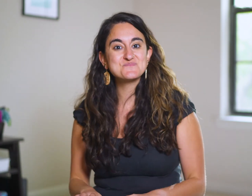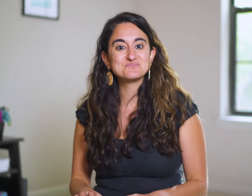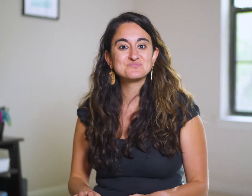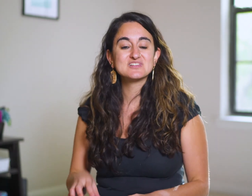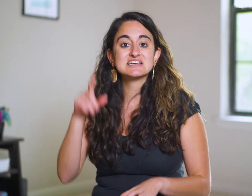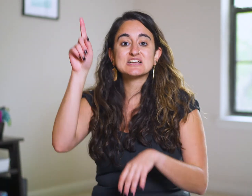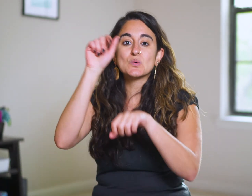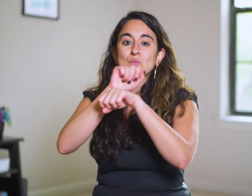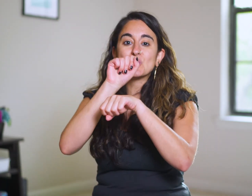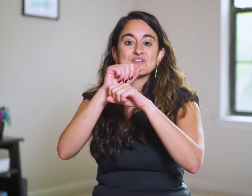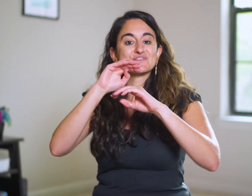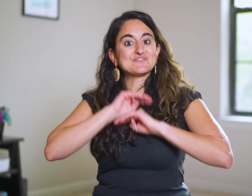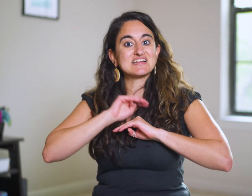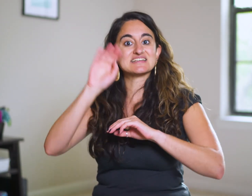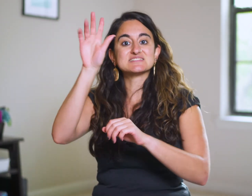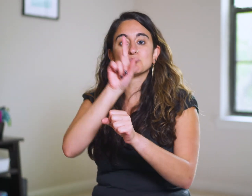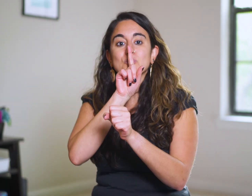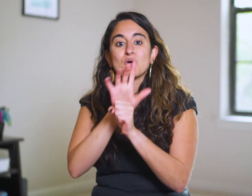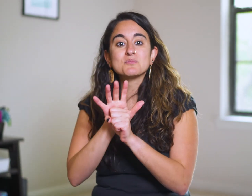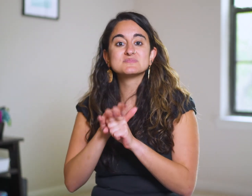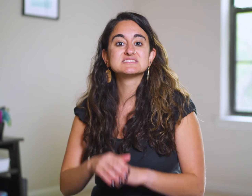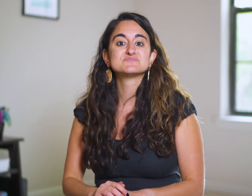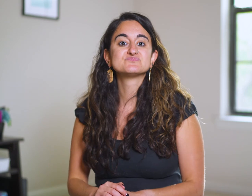He’s at work fulfilling His promises